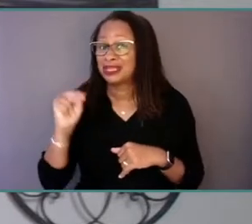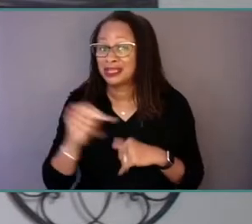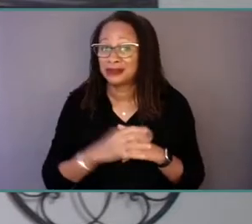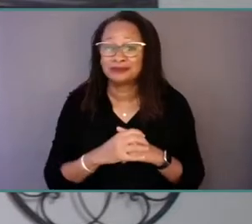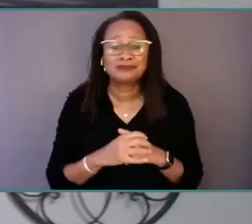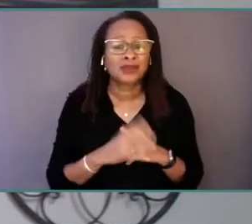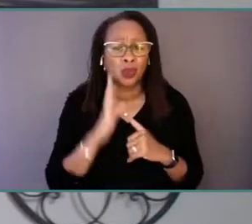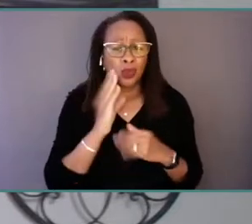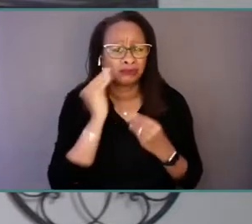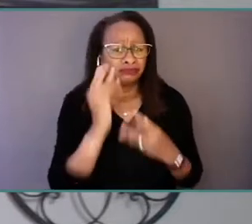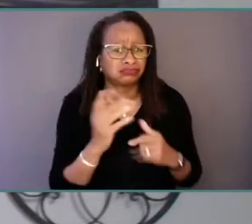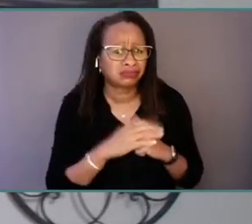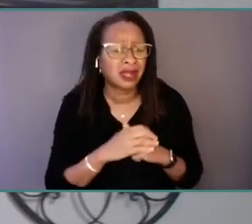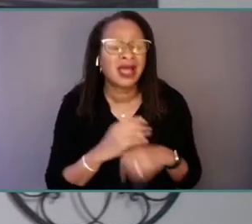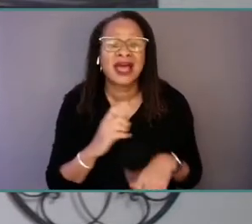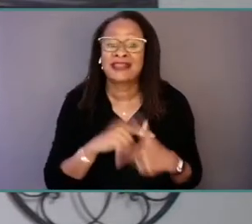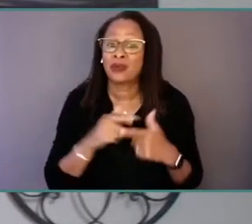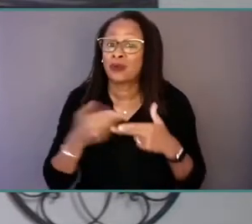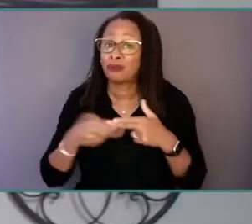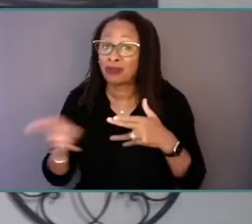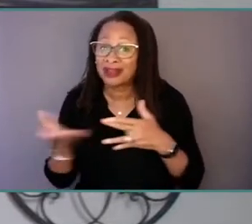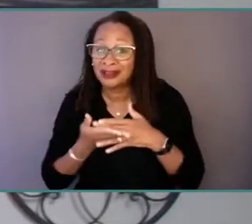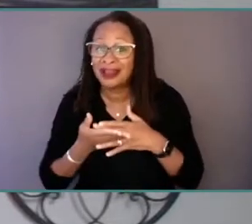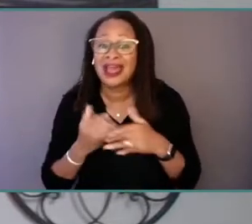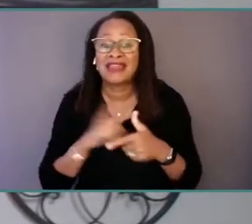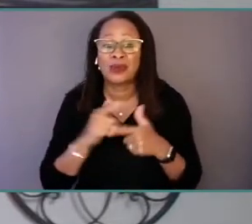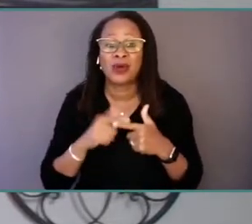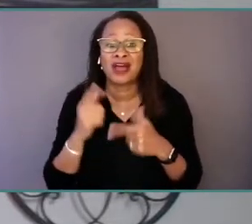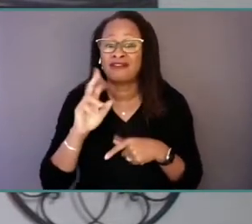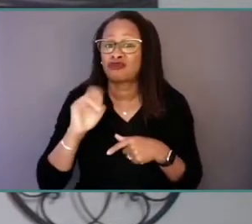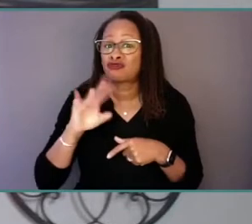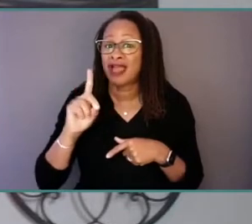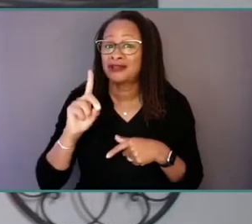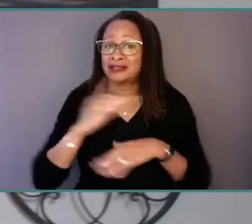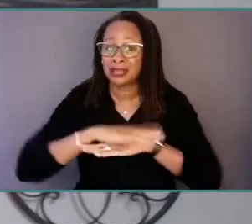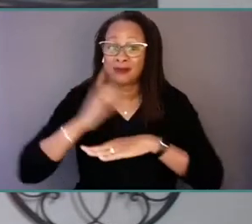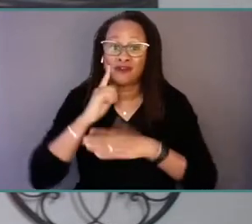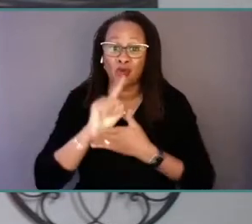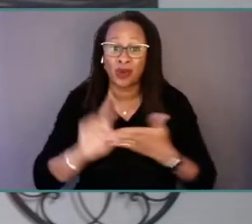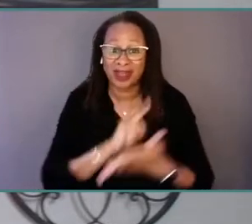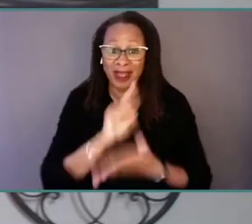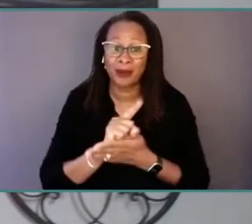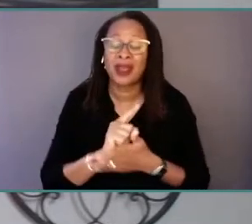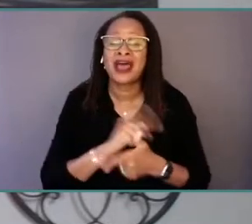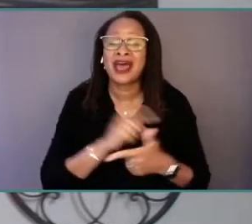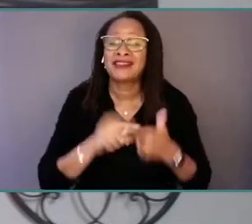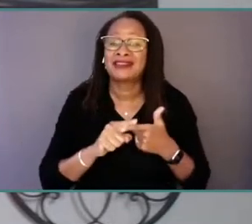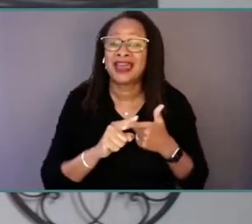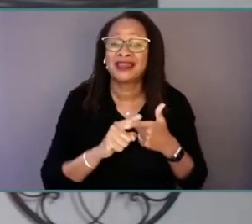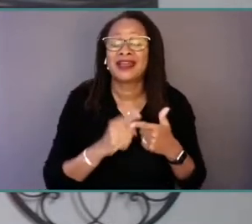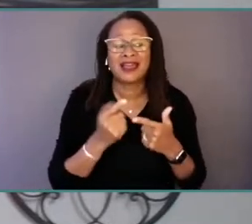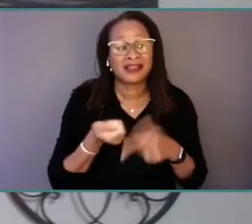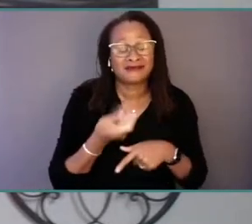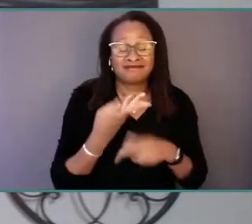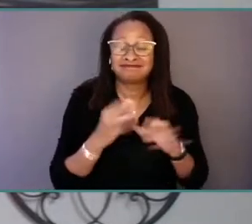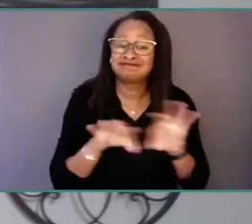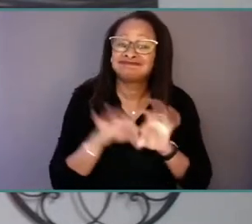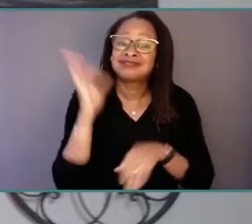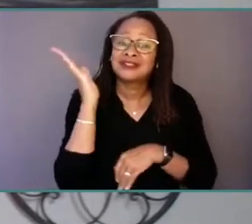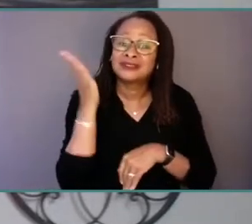which will run for one hour, and then we will have a series of individual keynotes who will provide us with the specific insight necessary to walk away from the summit